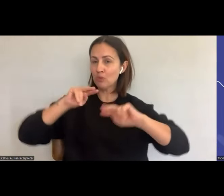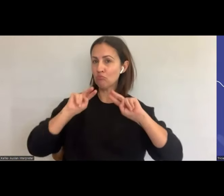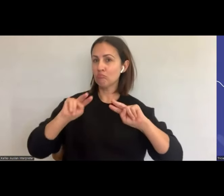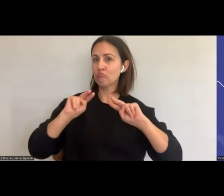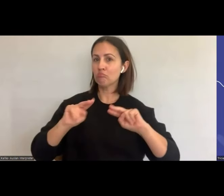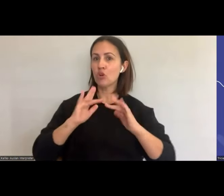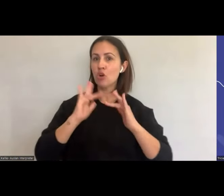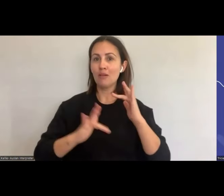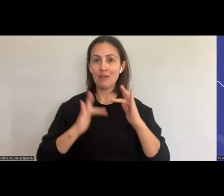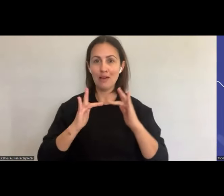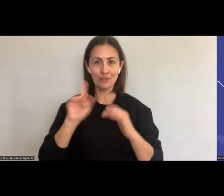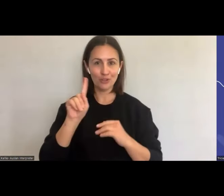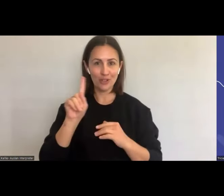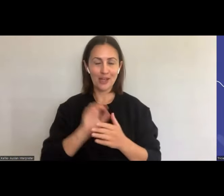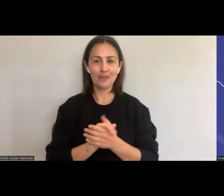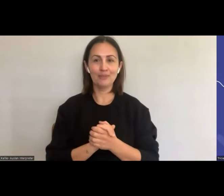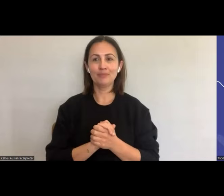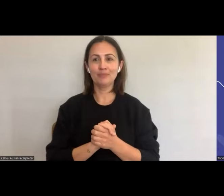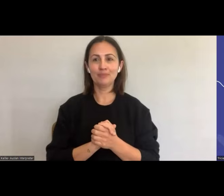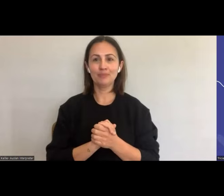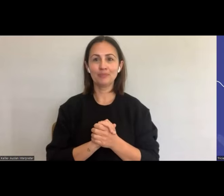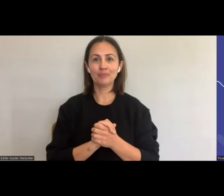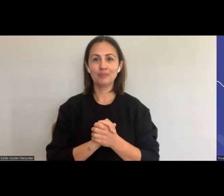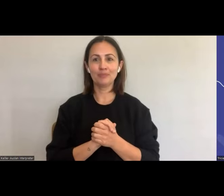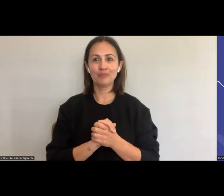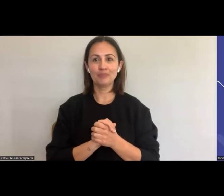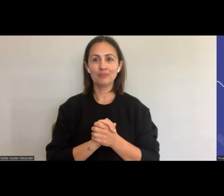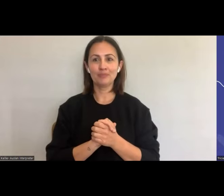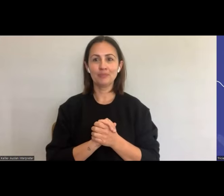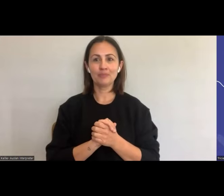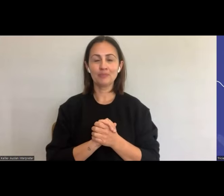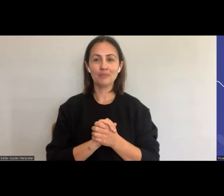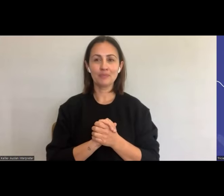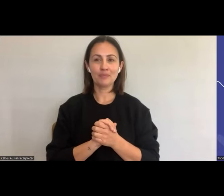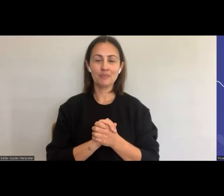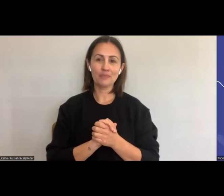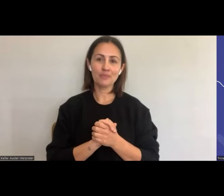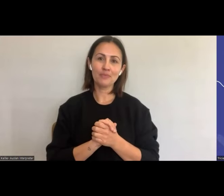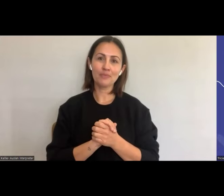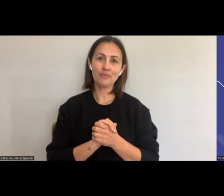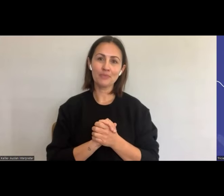And to those who are particularly carrying the load of the discourse that's occurring